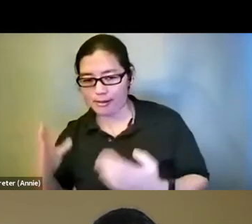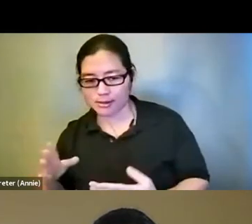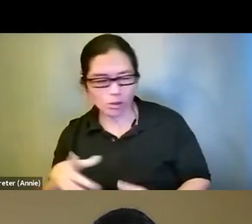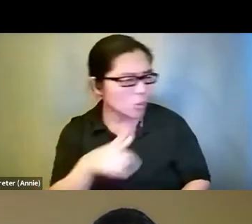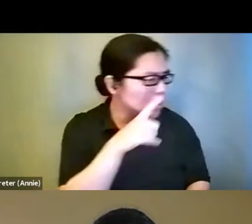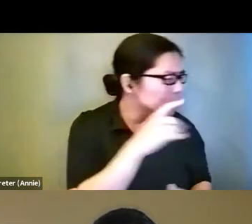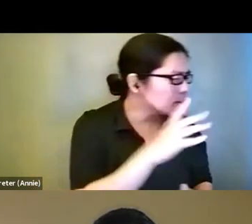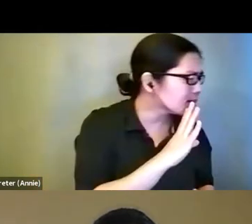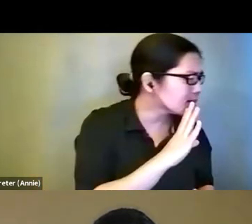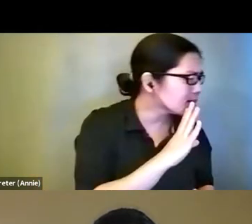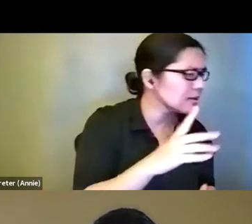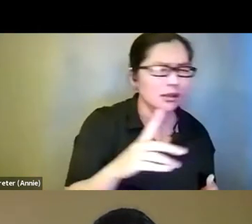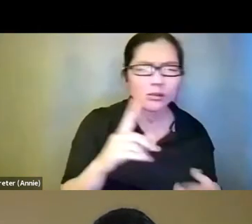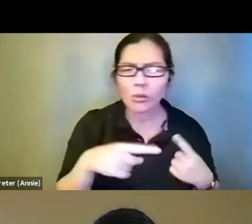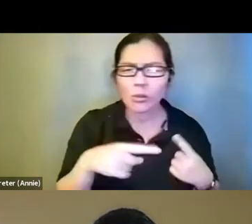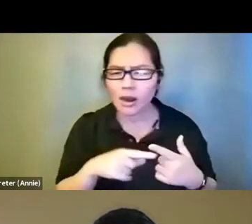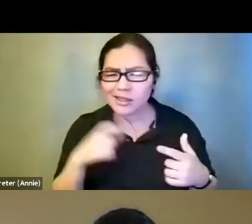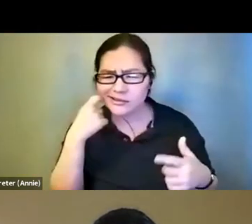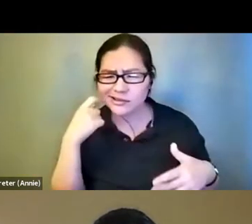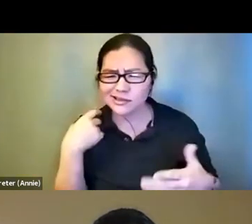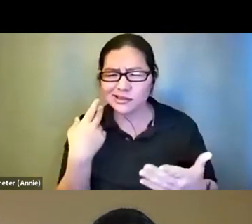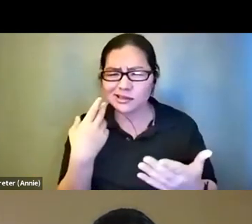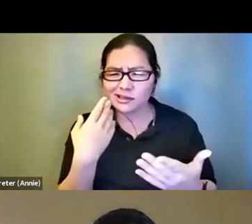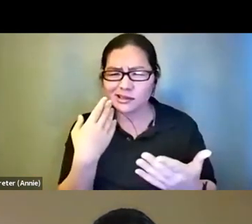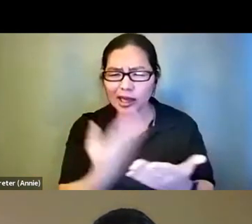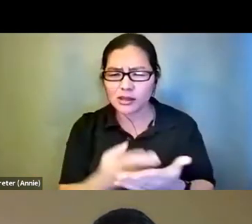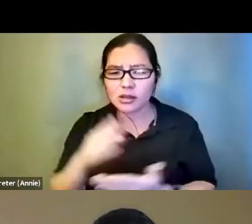Emily Beitiks: That was Walei. >>>: